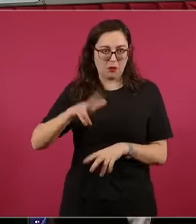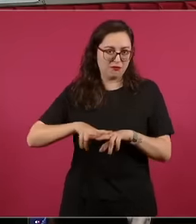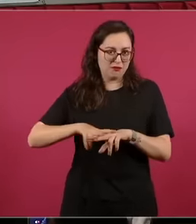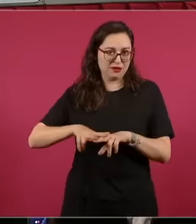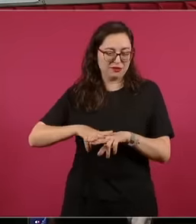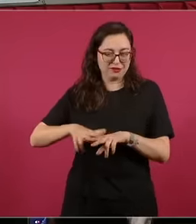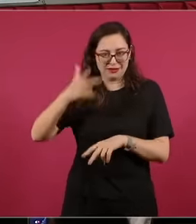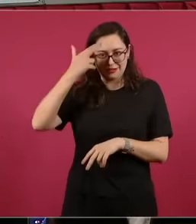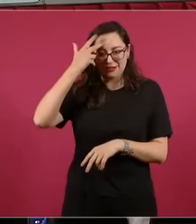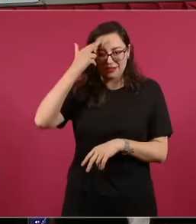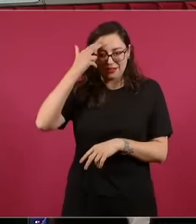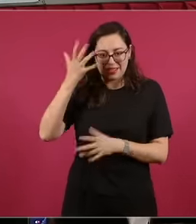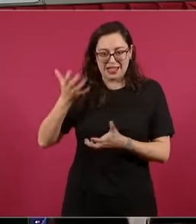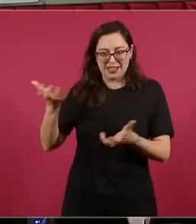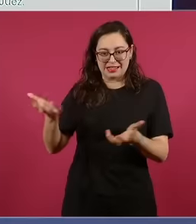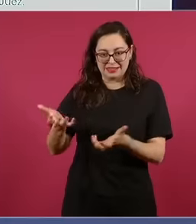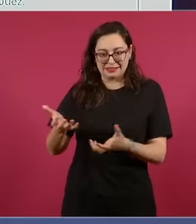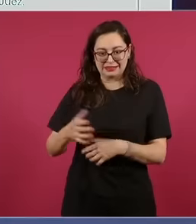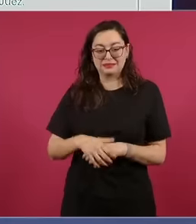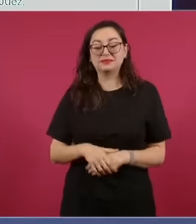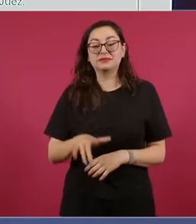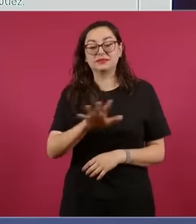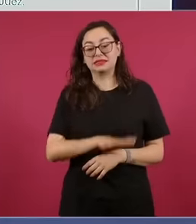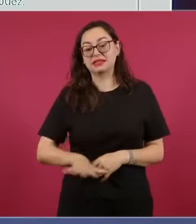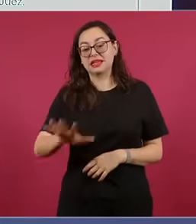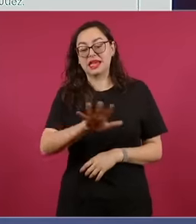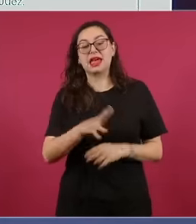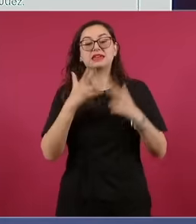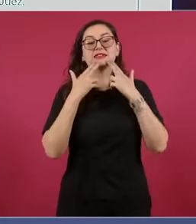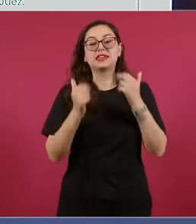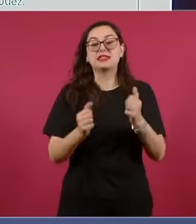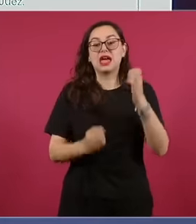Hacienda de Tierranueva located in the municipality of Cuatra Cucos